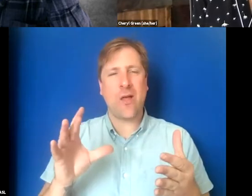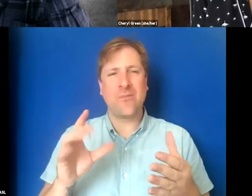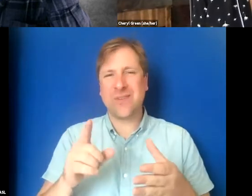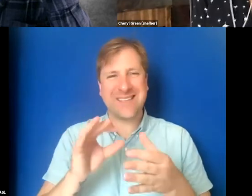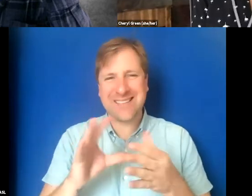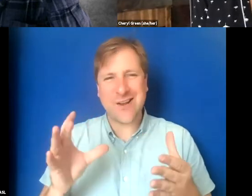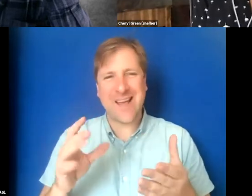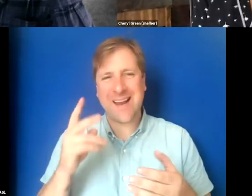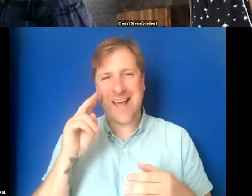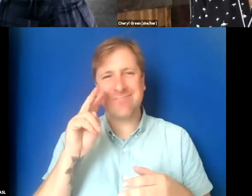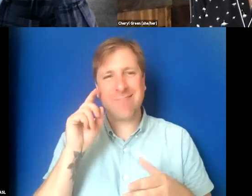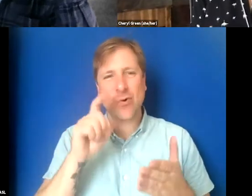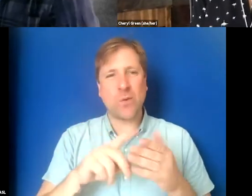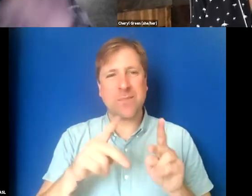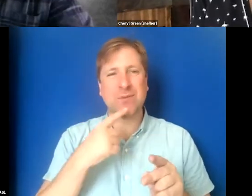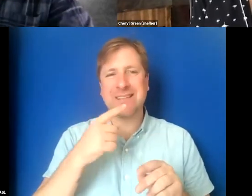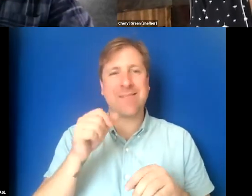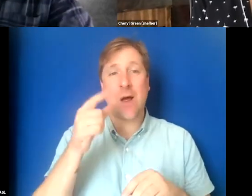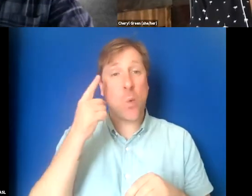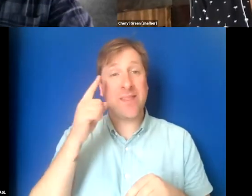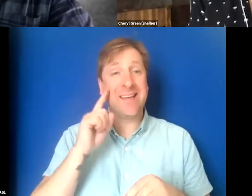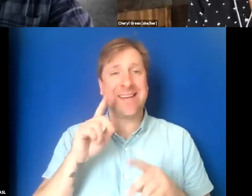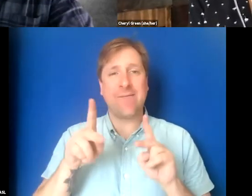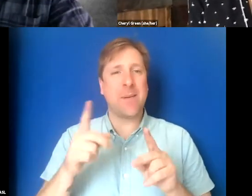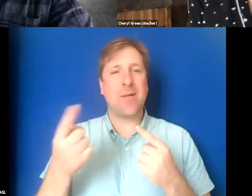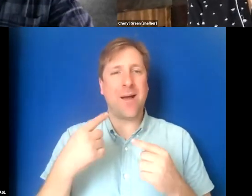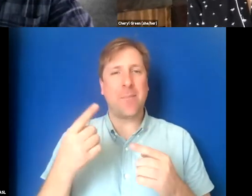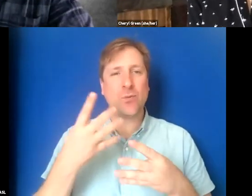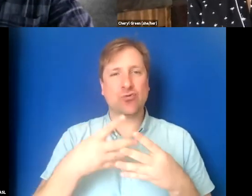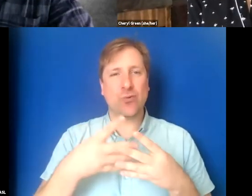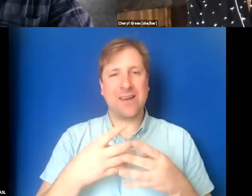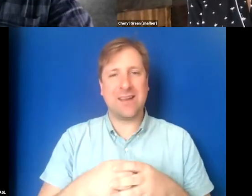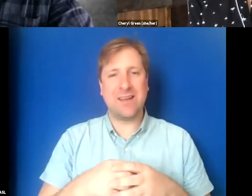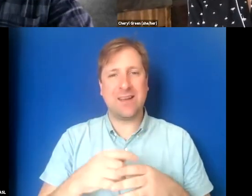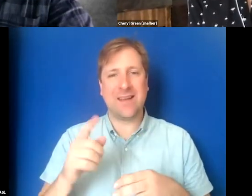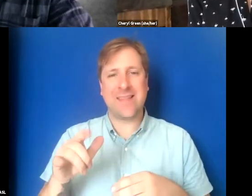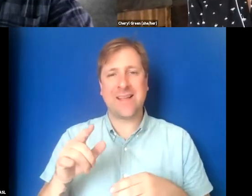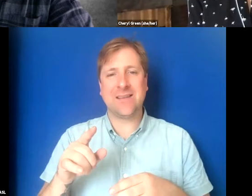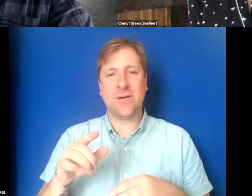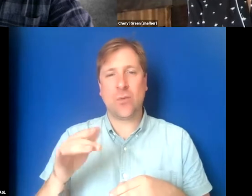I do see people say, I don't think there's any deaf people coming to my screening. And I mean, that's major face palm.